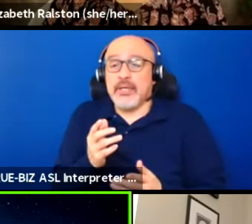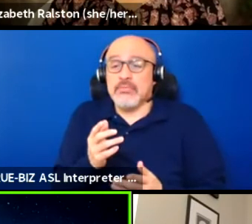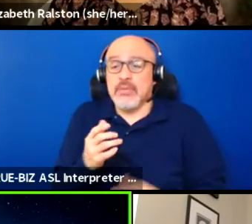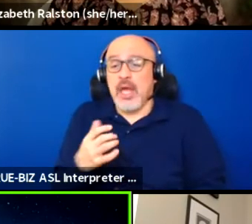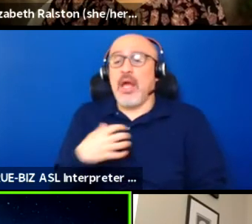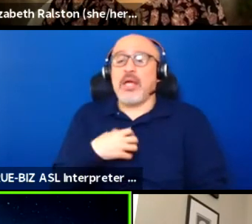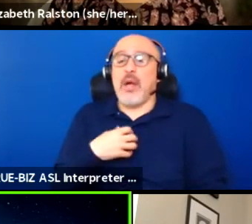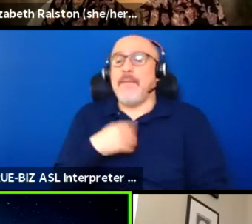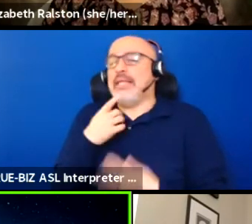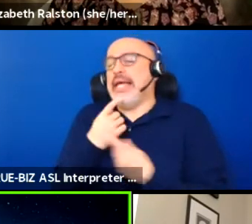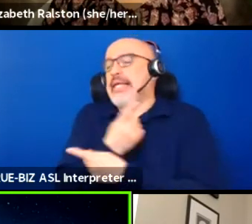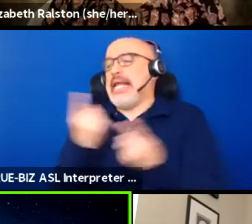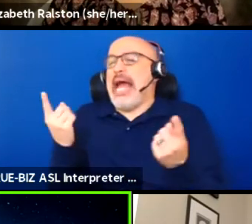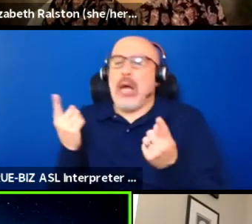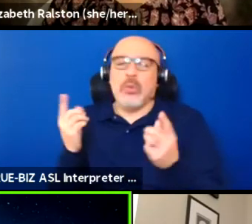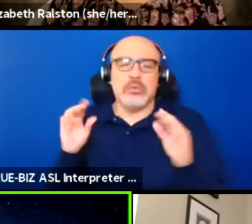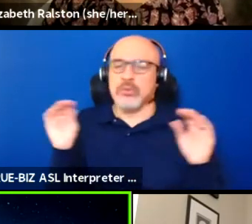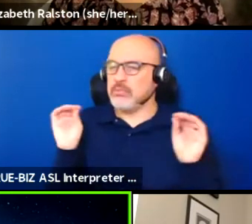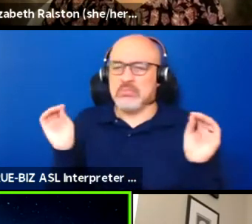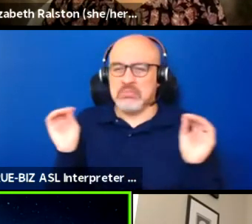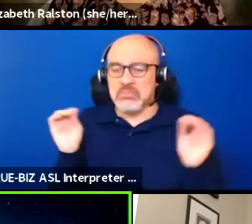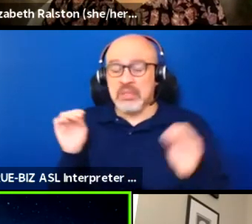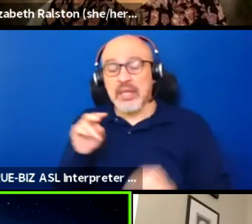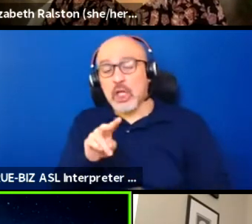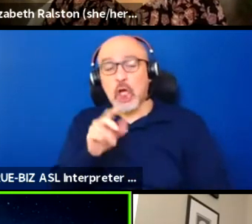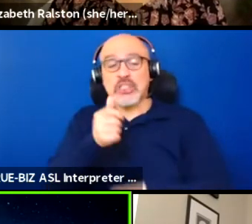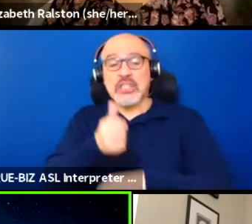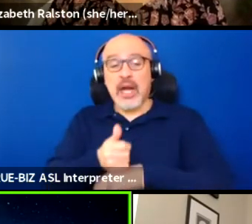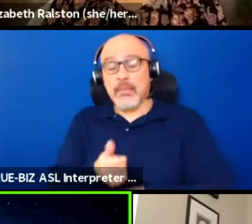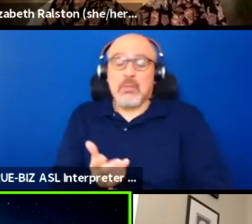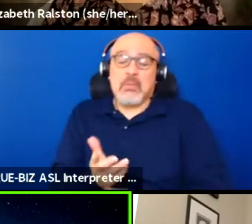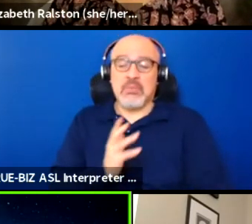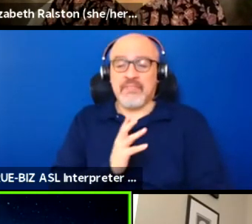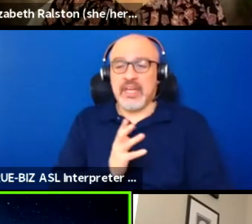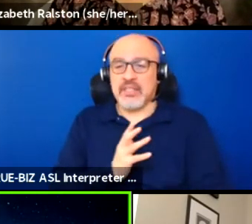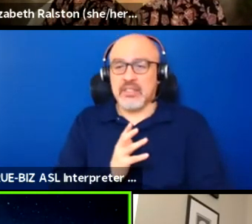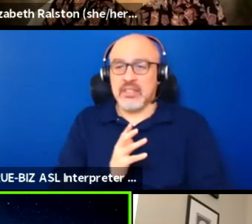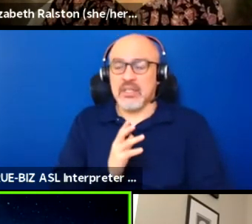but like, people like me, I still need that,